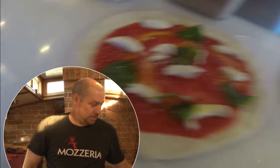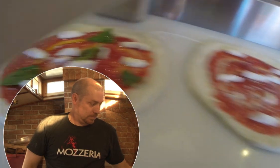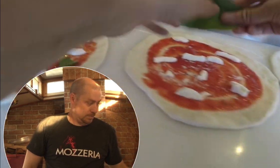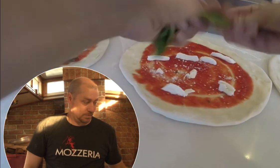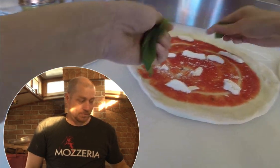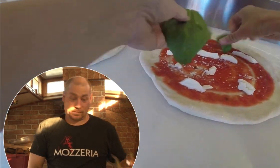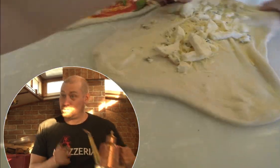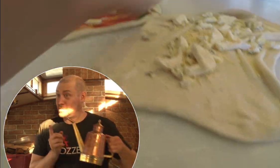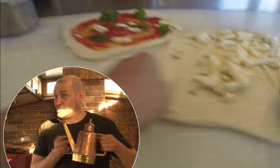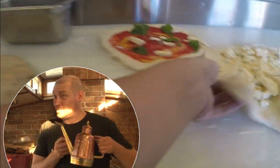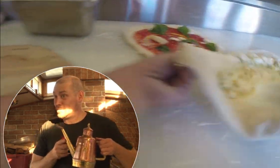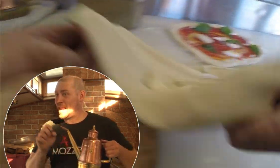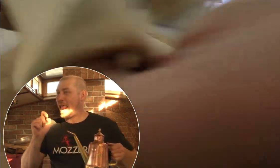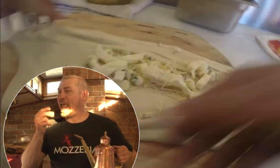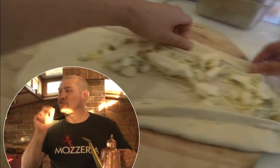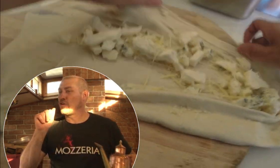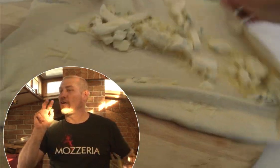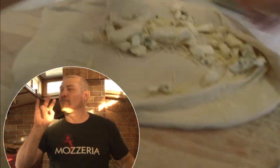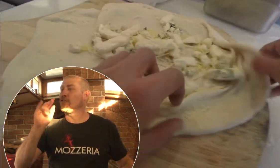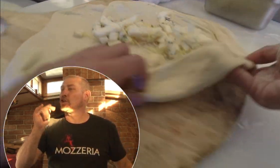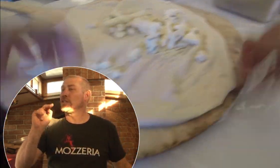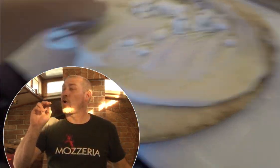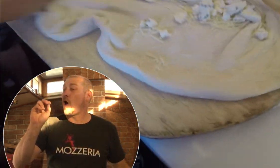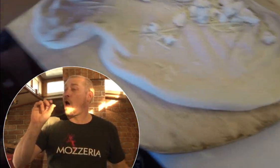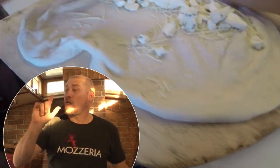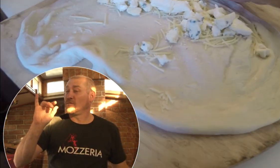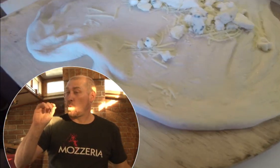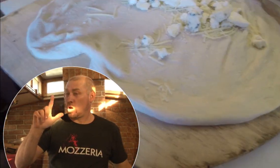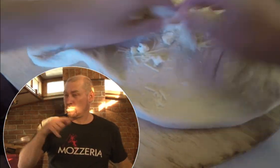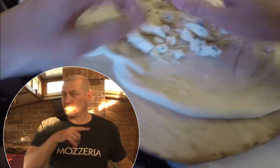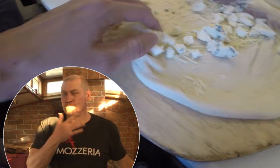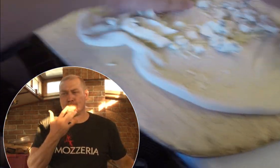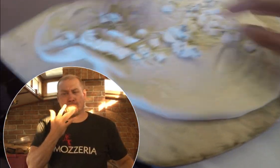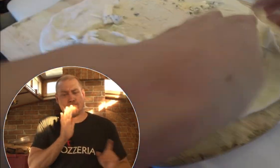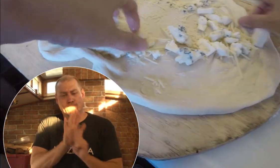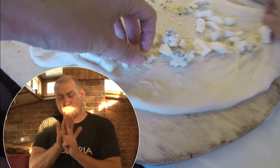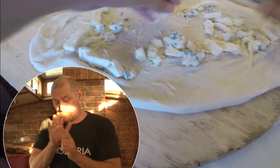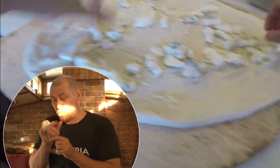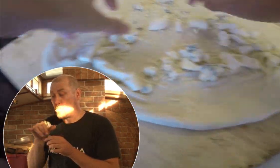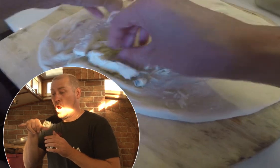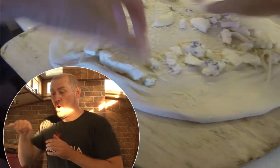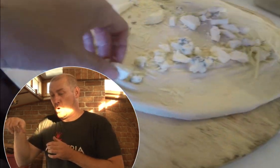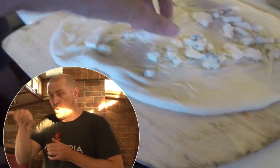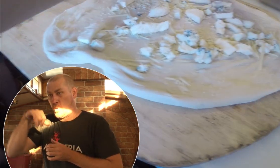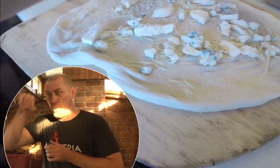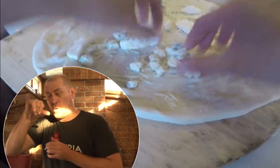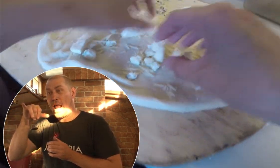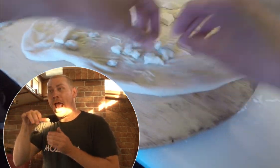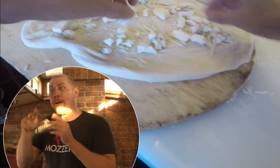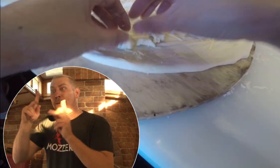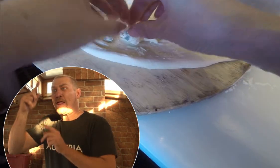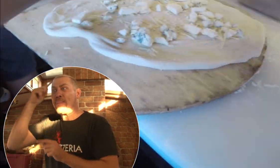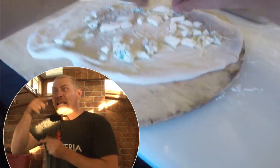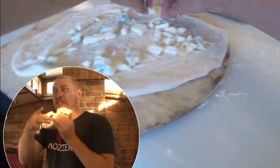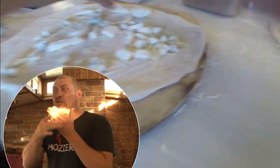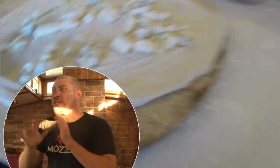The last touch – extra virgin olive oil – it has that unique taste.